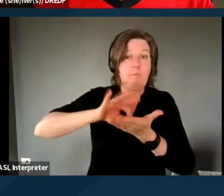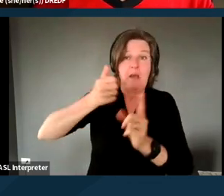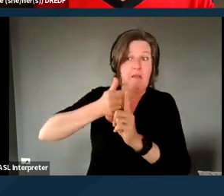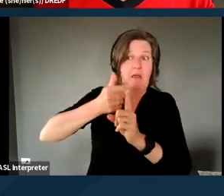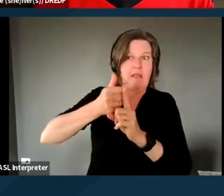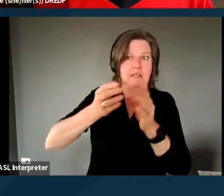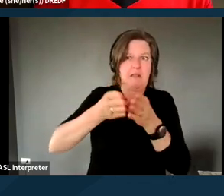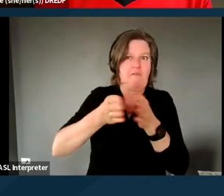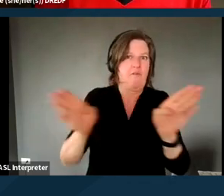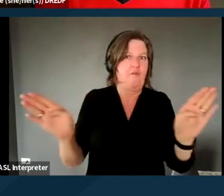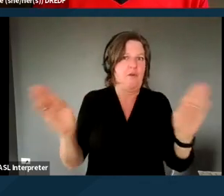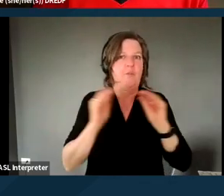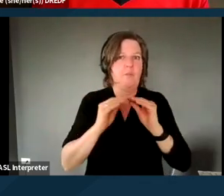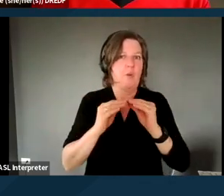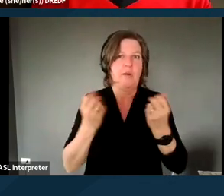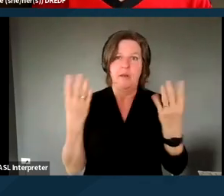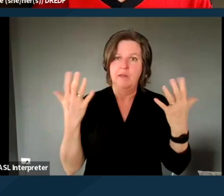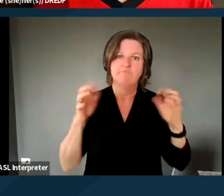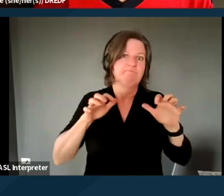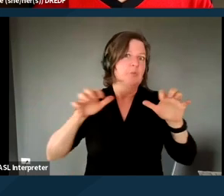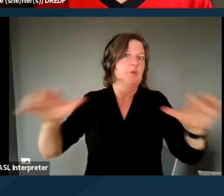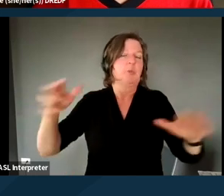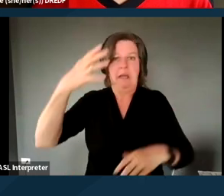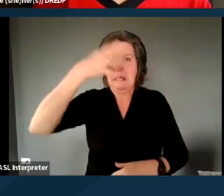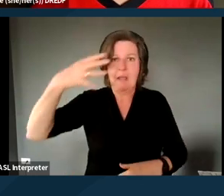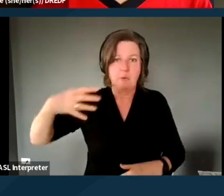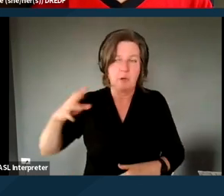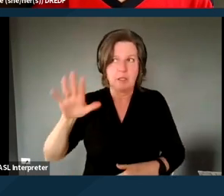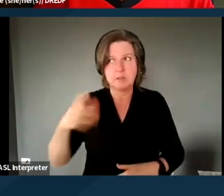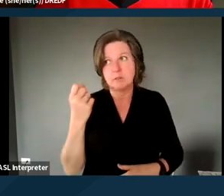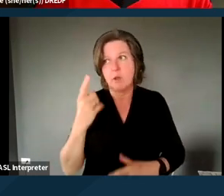to many immigrant populations, to pretty well most immigrant populations at this point.